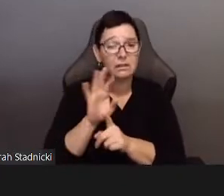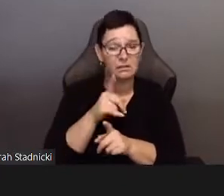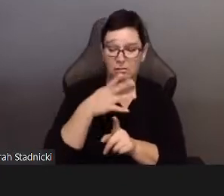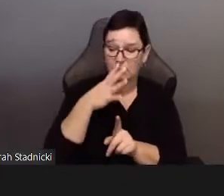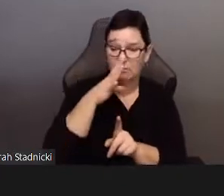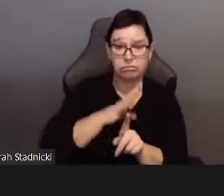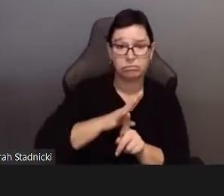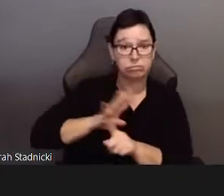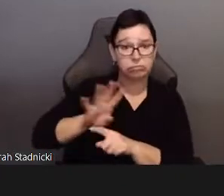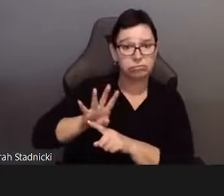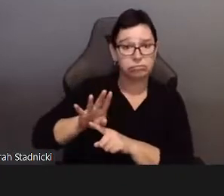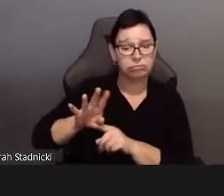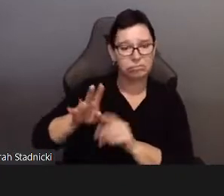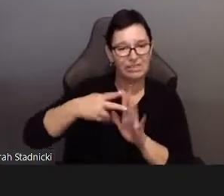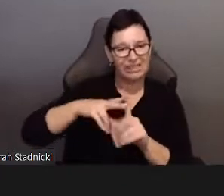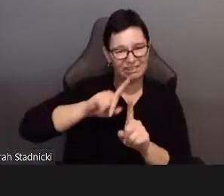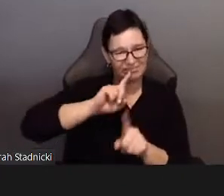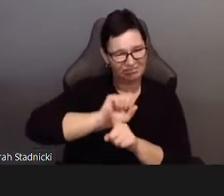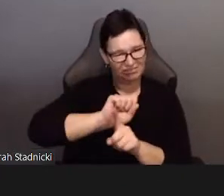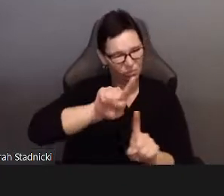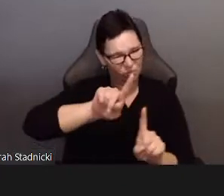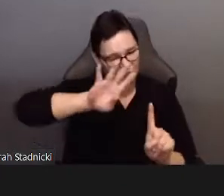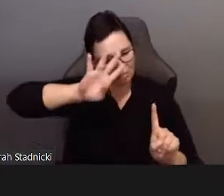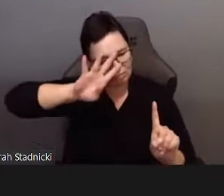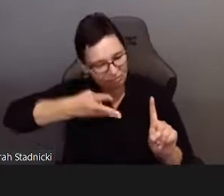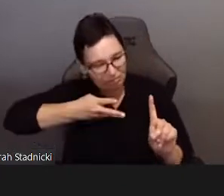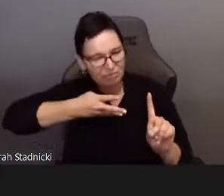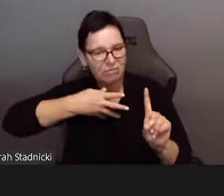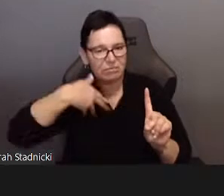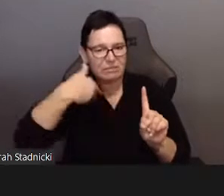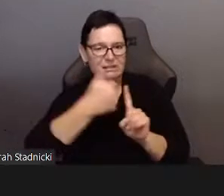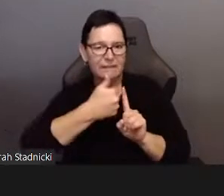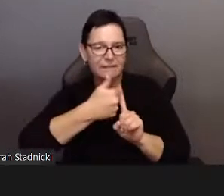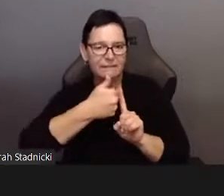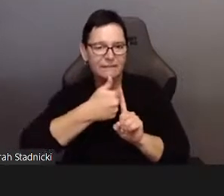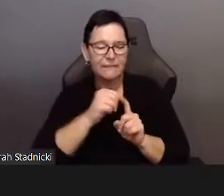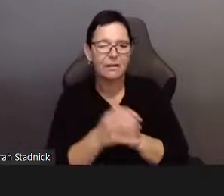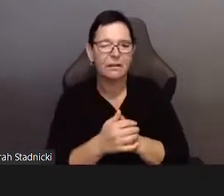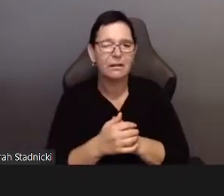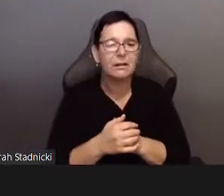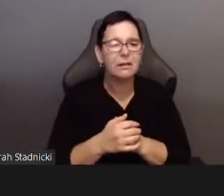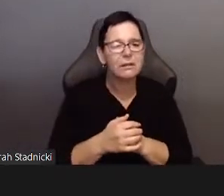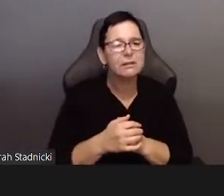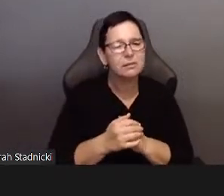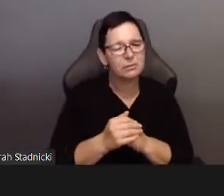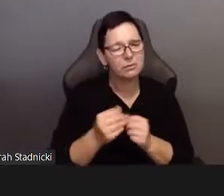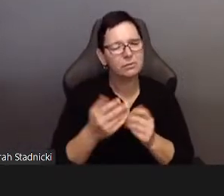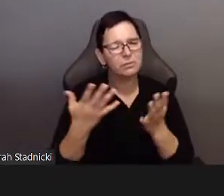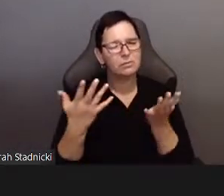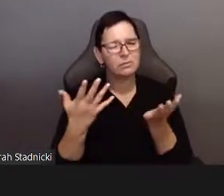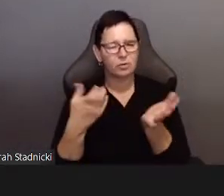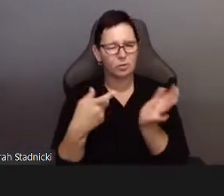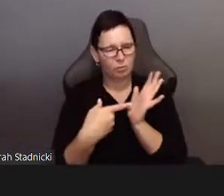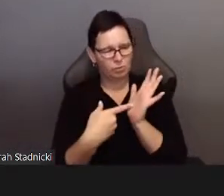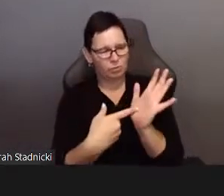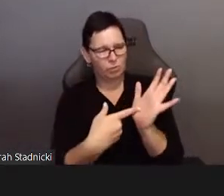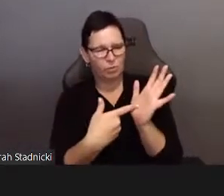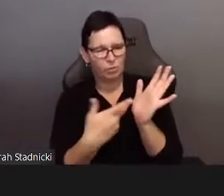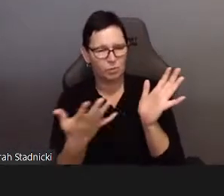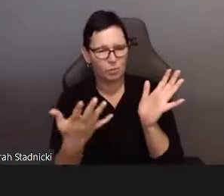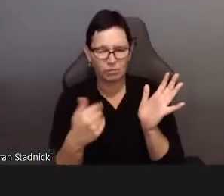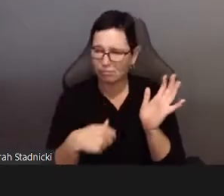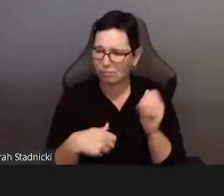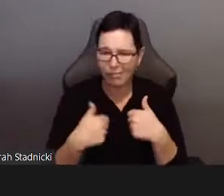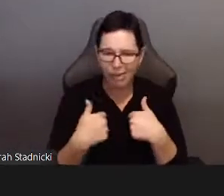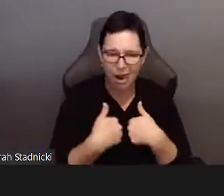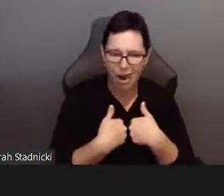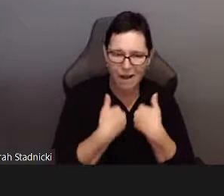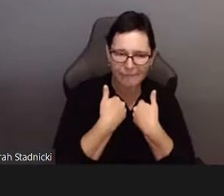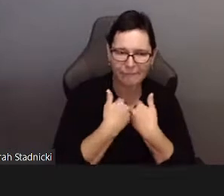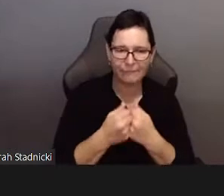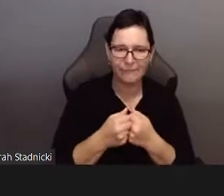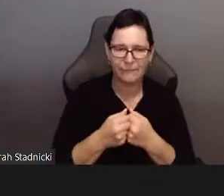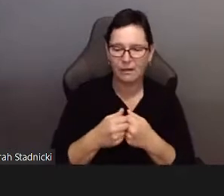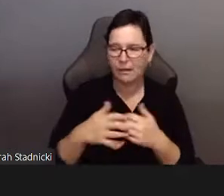that sex undoes the self by repeatedly and sacrificially puling us back towards the homeostasis of a pre-oedipal life.